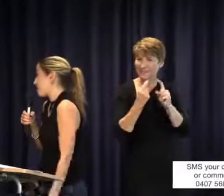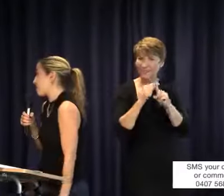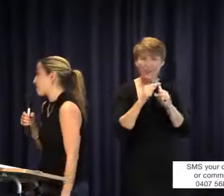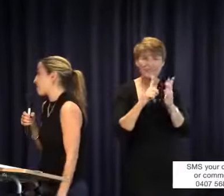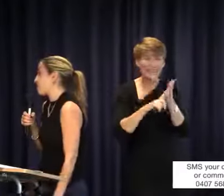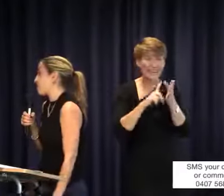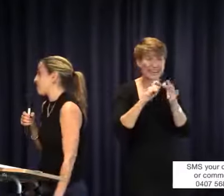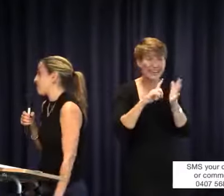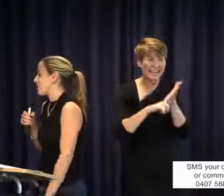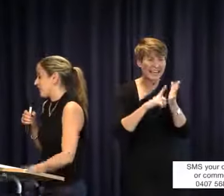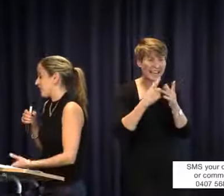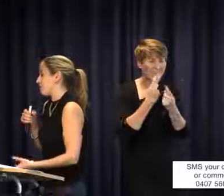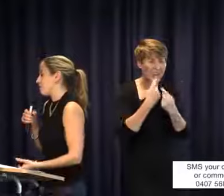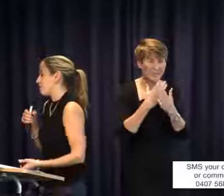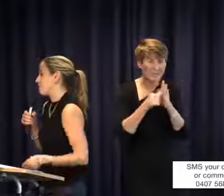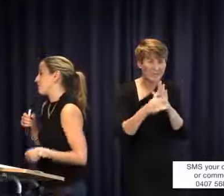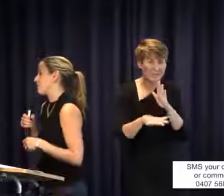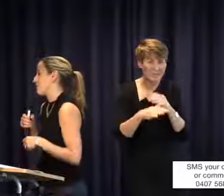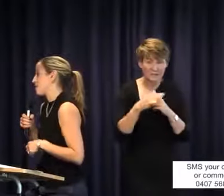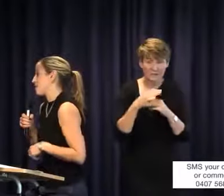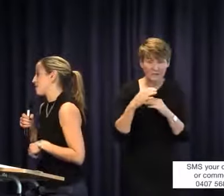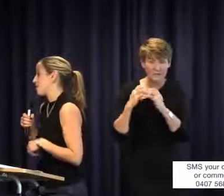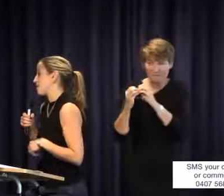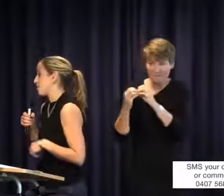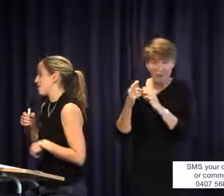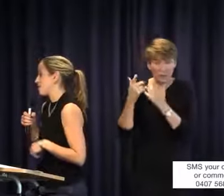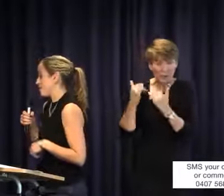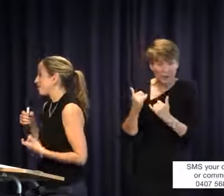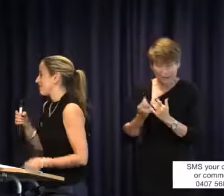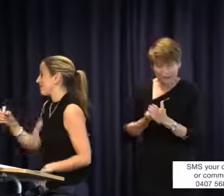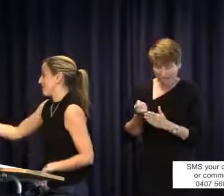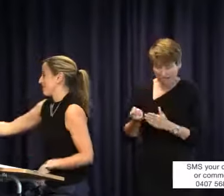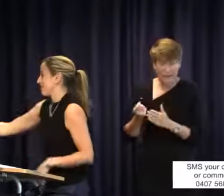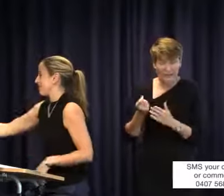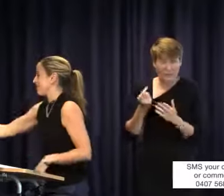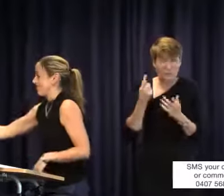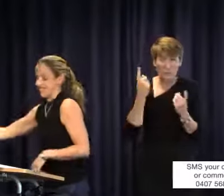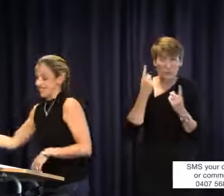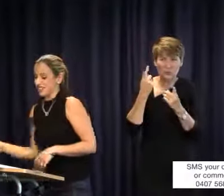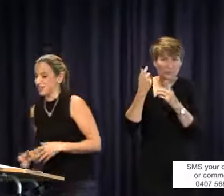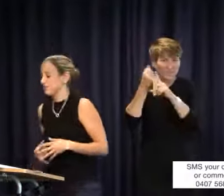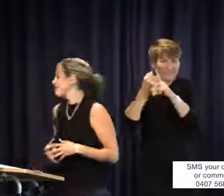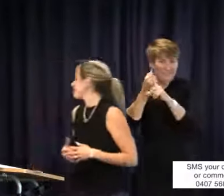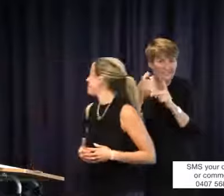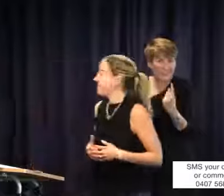as well do you know what I mean? As far as advocacy, who's the best person for us to be talking to?